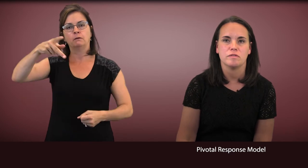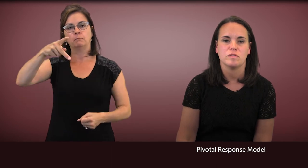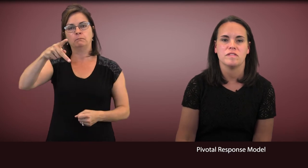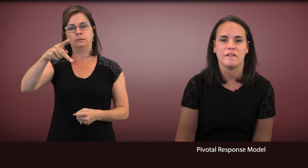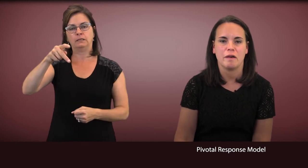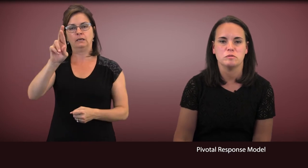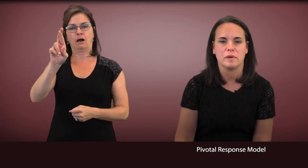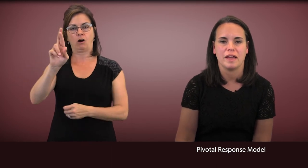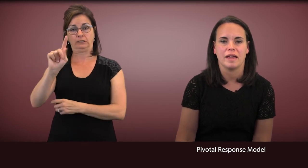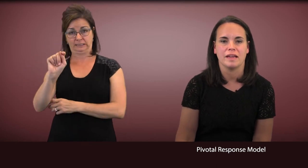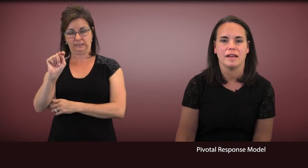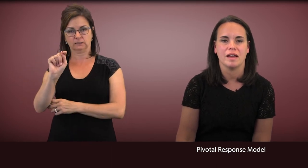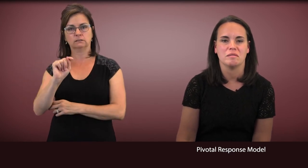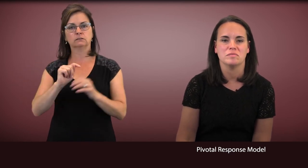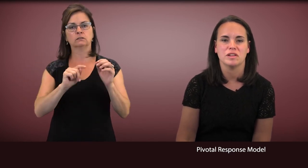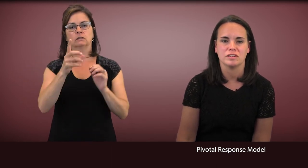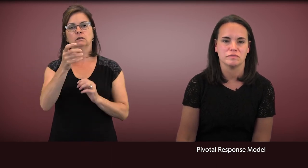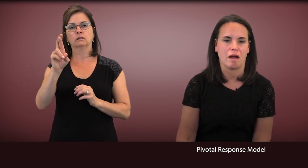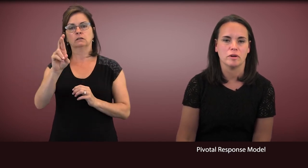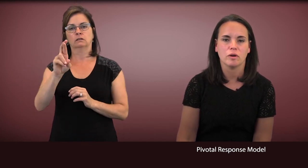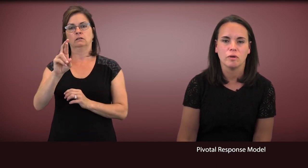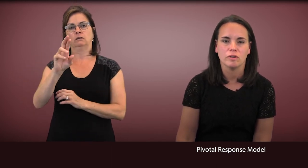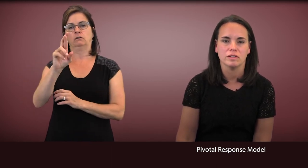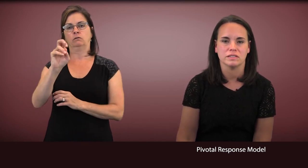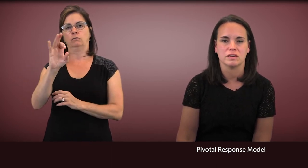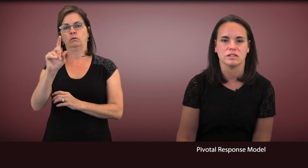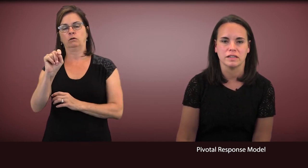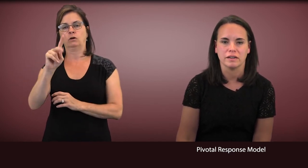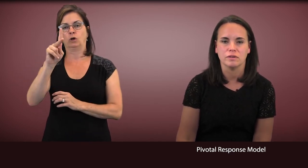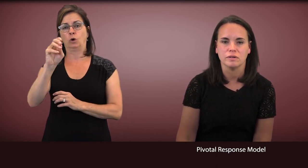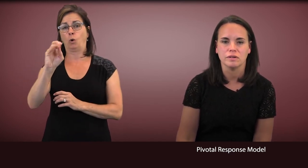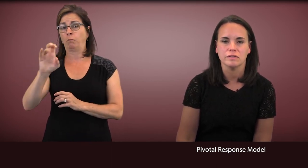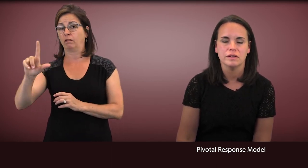This was developed by Dr. Robert Koegel and Dr. Lynn Koegel.